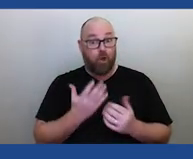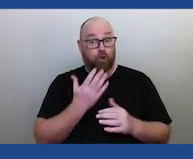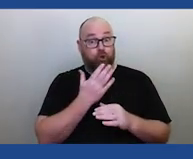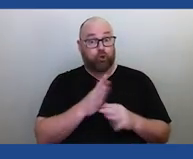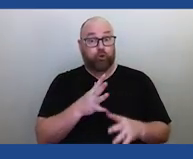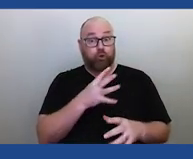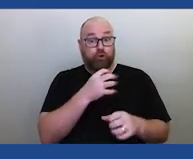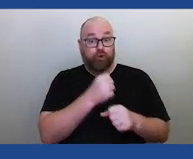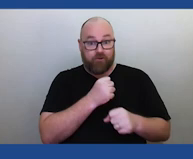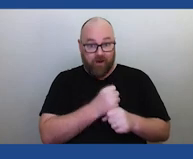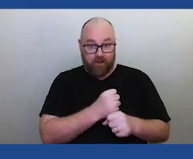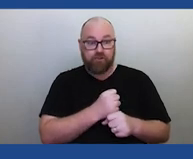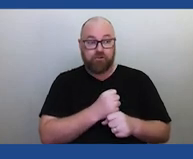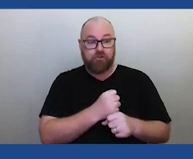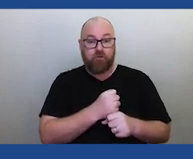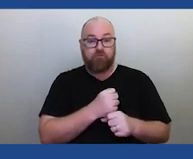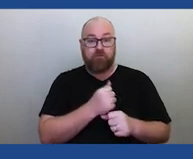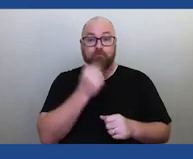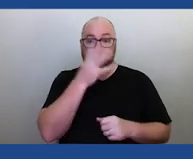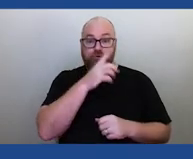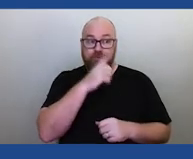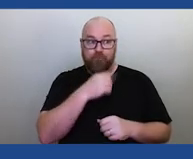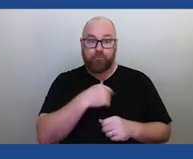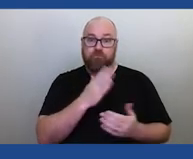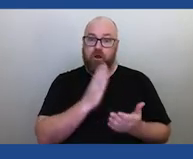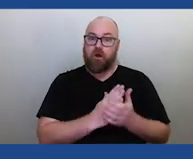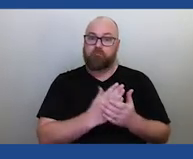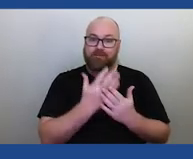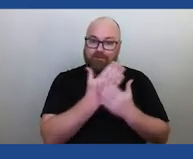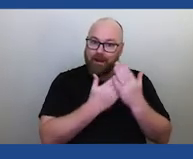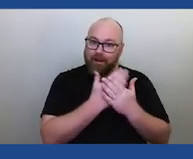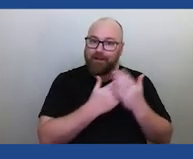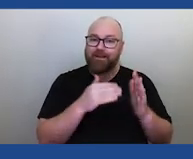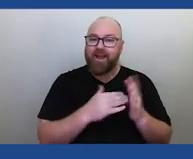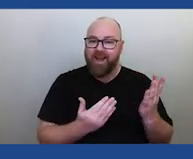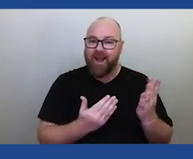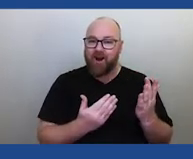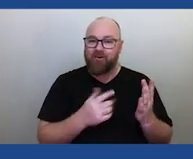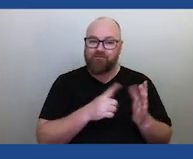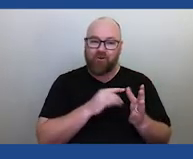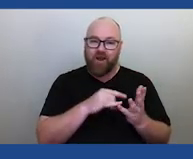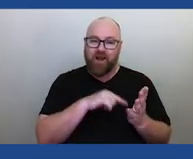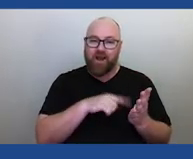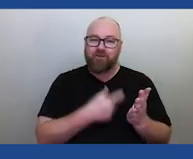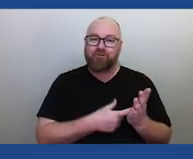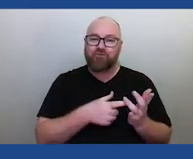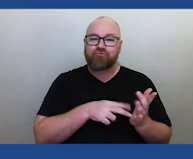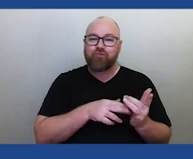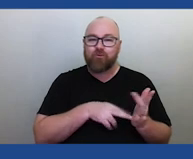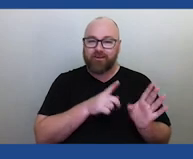who are earning degrees and in universities, in astronomy and astrophysics and building their profiles and careers.